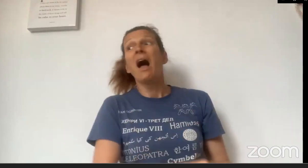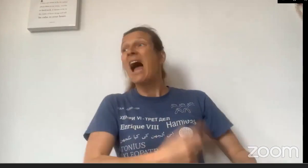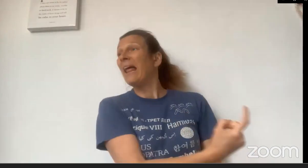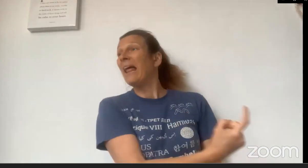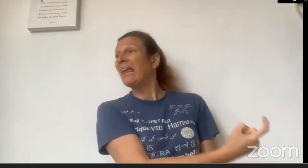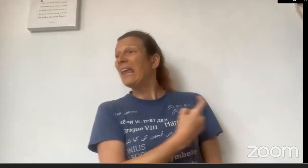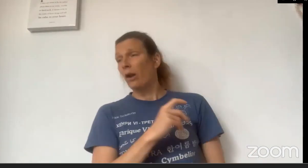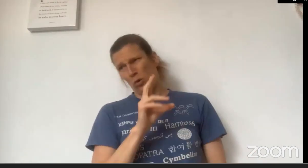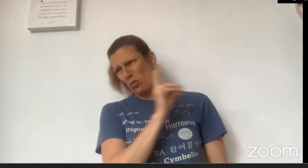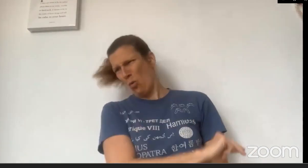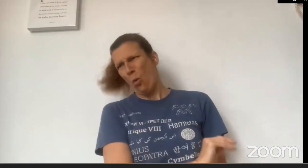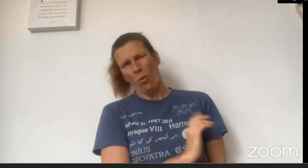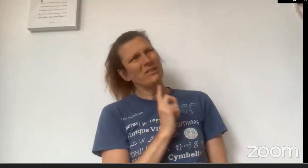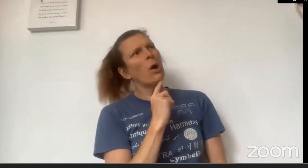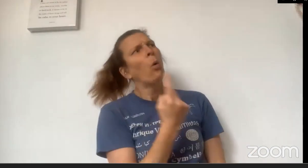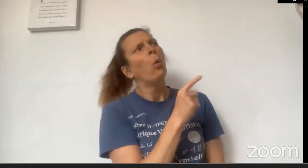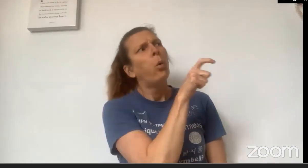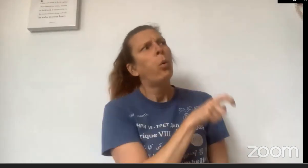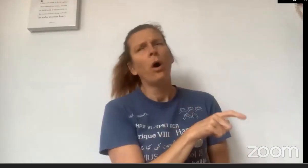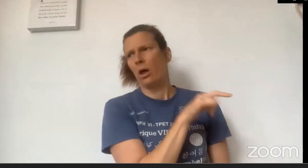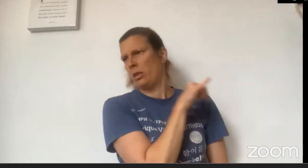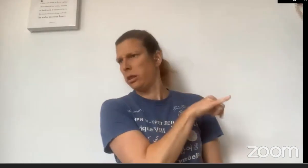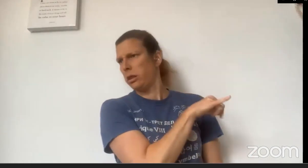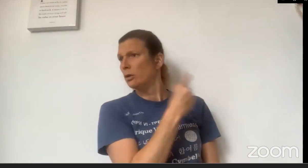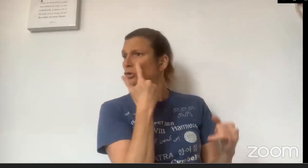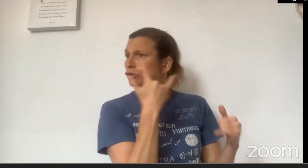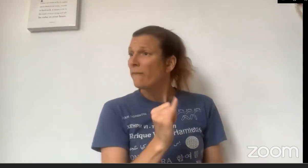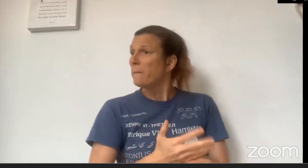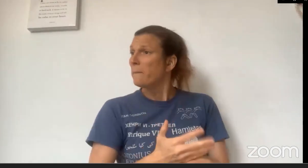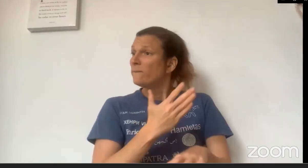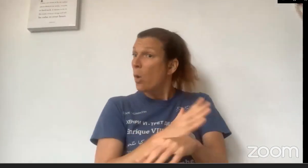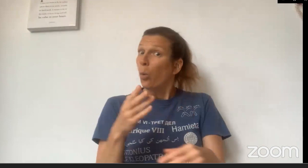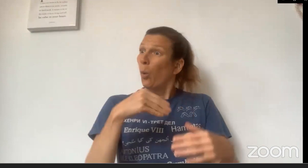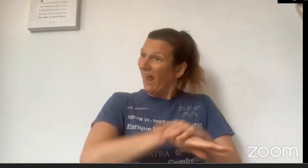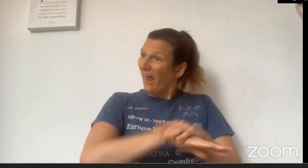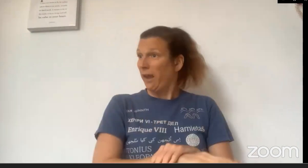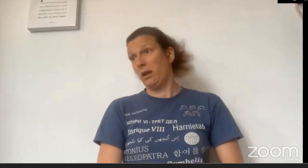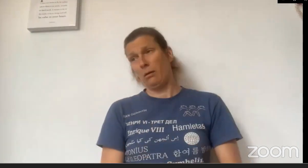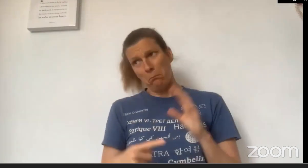"Look after yourself Grandma and don't accept any strangers to come in. Make sure you check before you let them in.